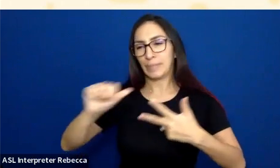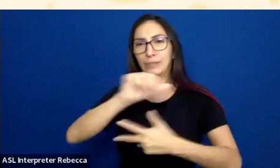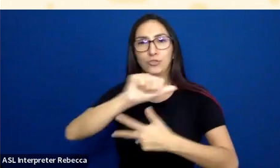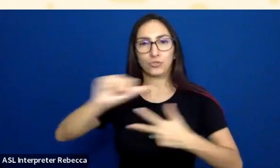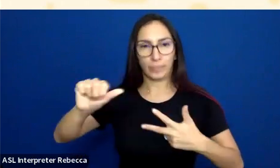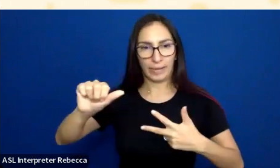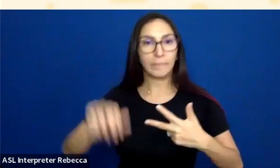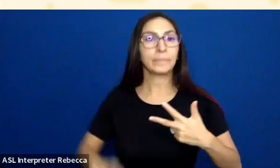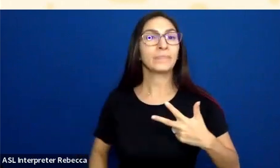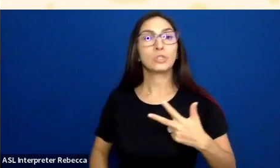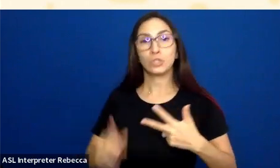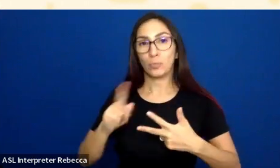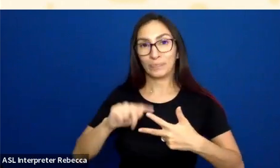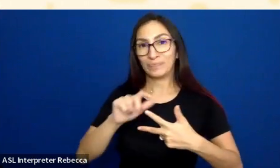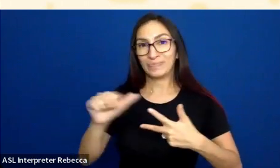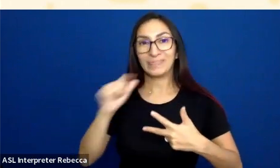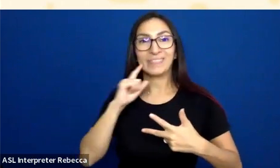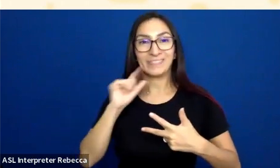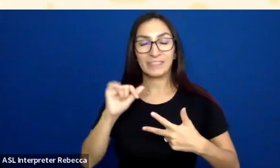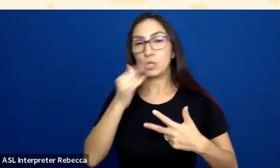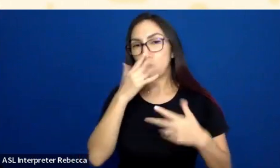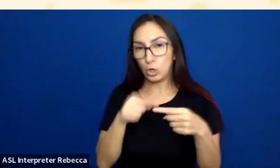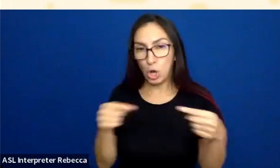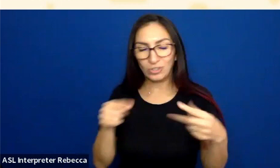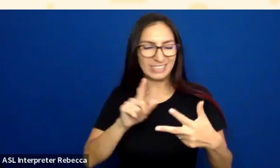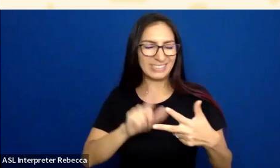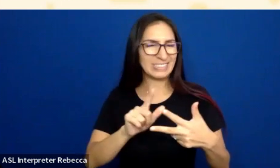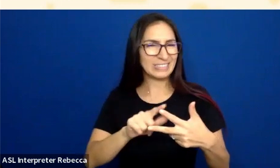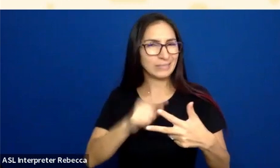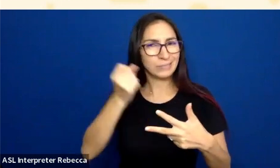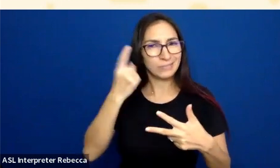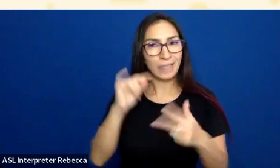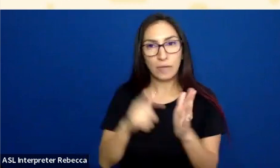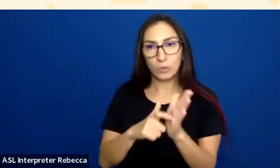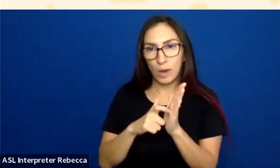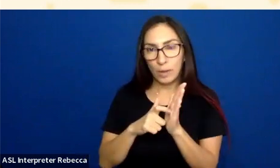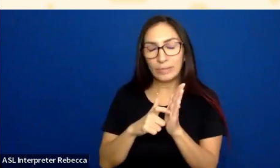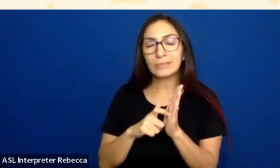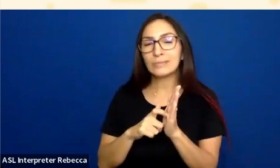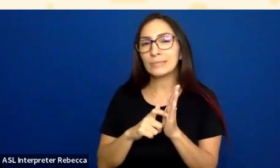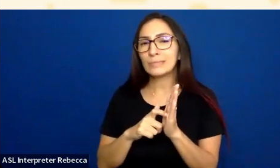Just a little bit about that requirement. There is a phrase that gets used a lot,